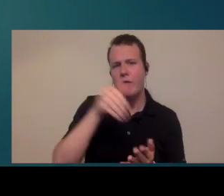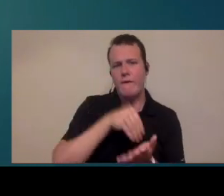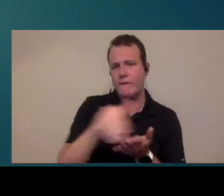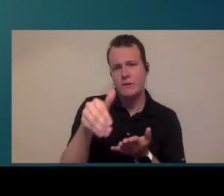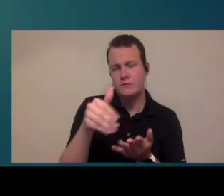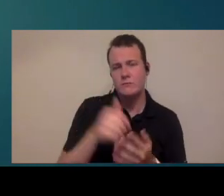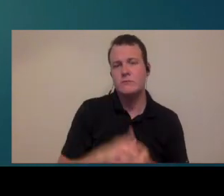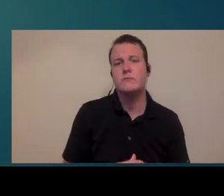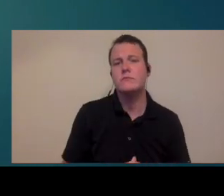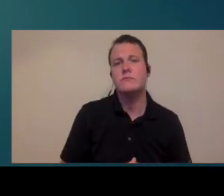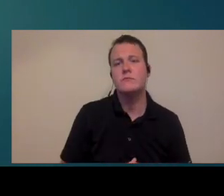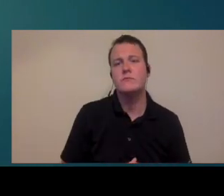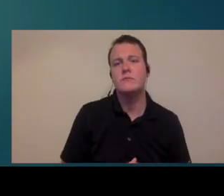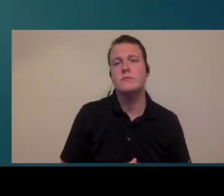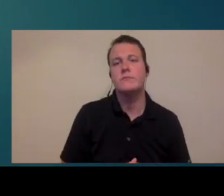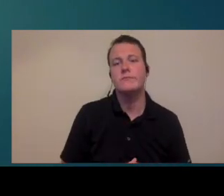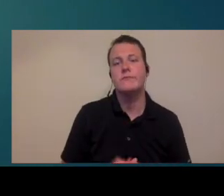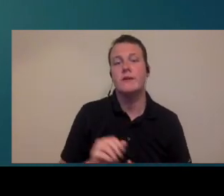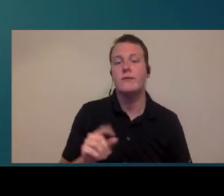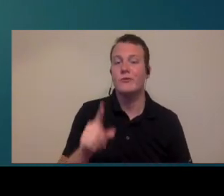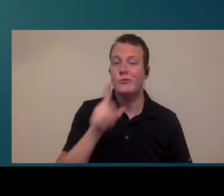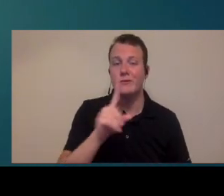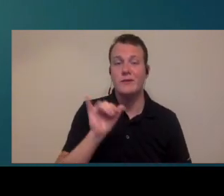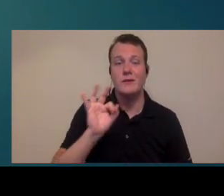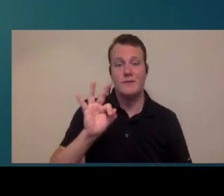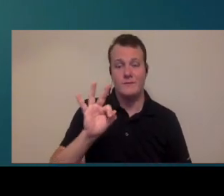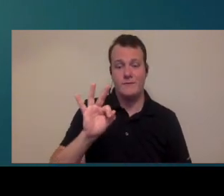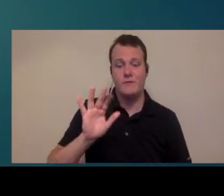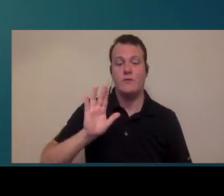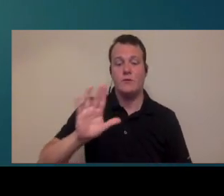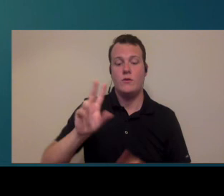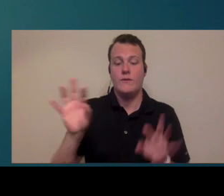often and I made the comment that you know especially if you'd like to retain